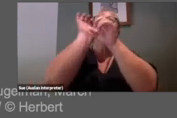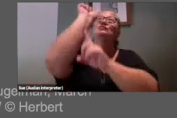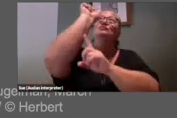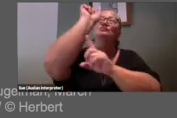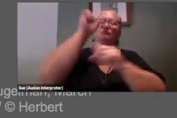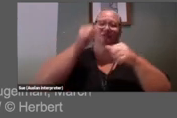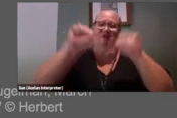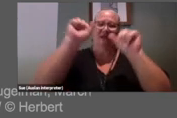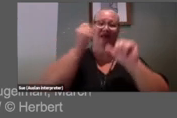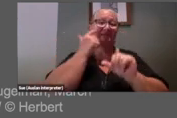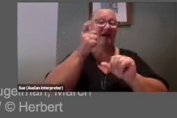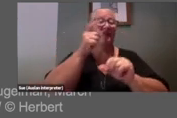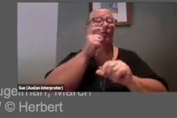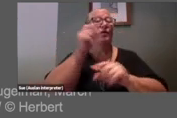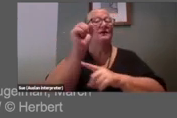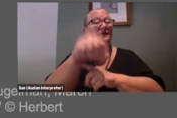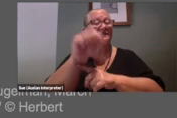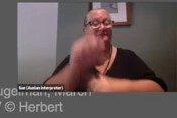that word ‘yes’.